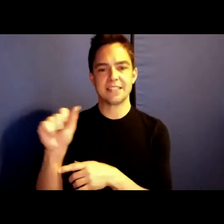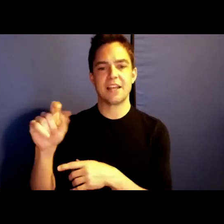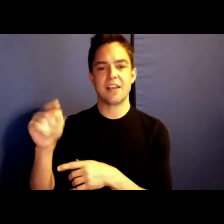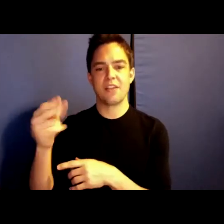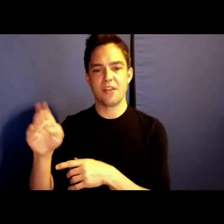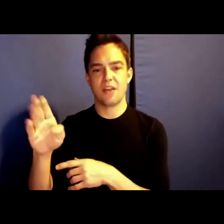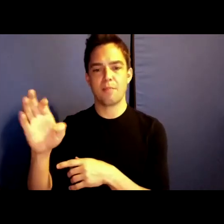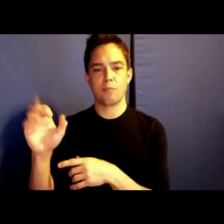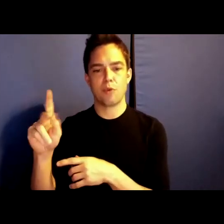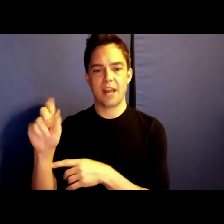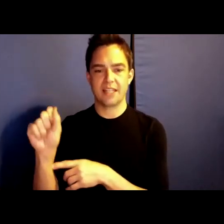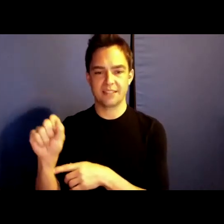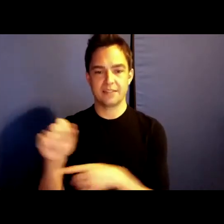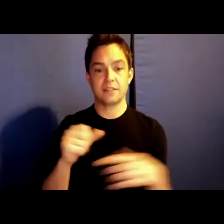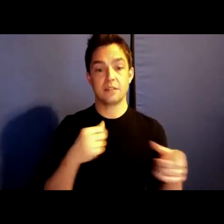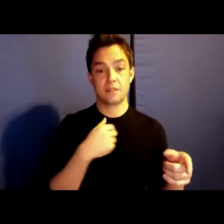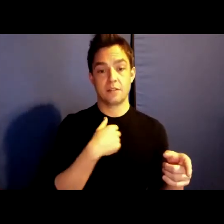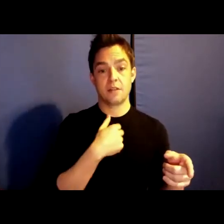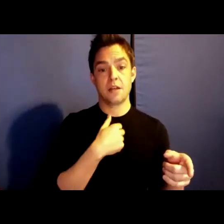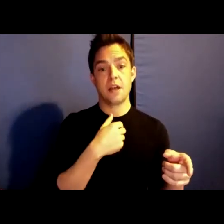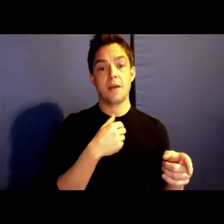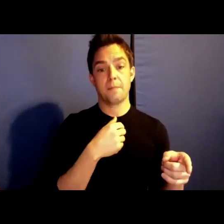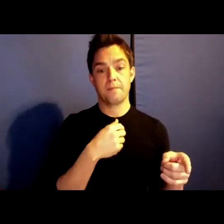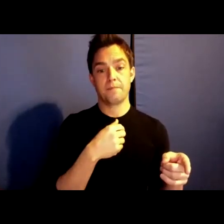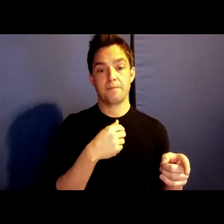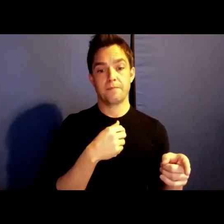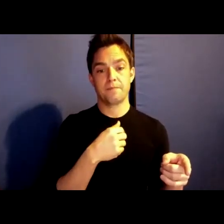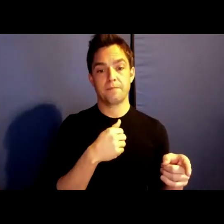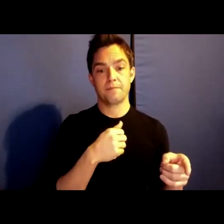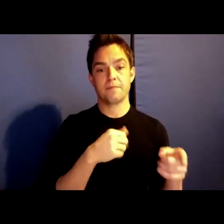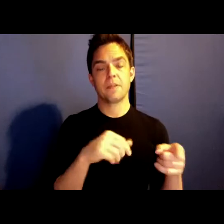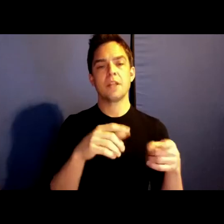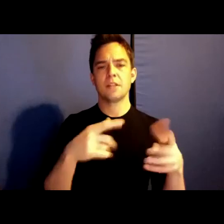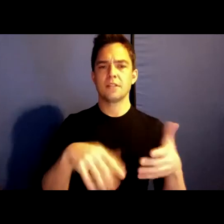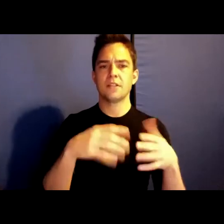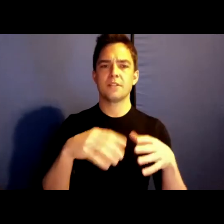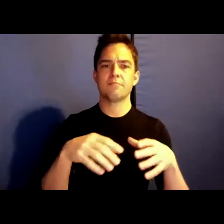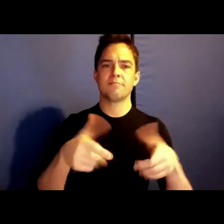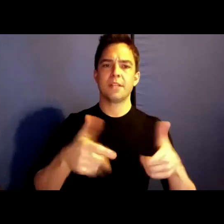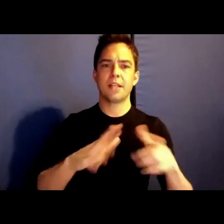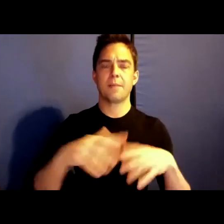It is itself a physical and intellectual structure enabled by land theft and the violences of